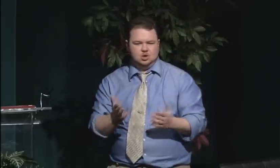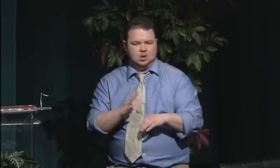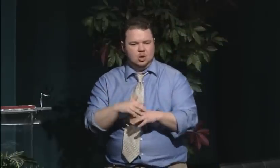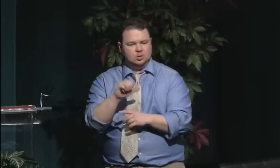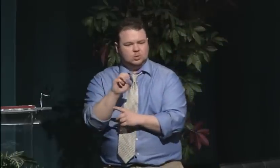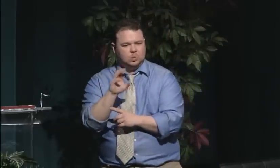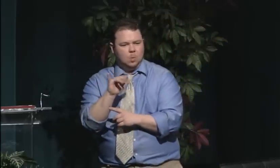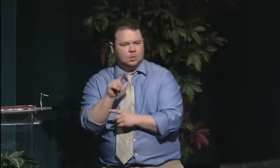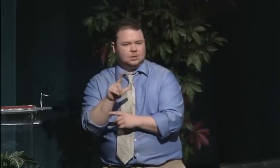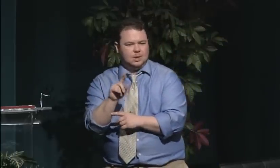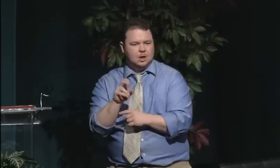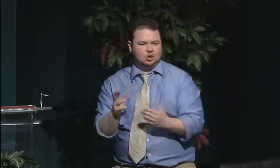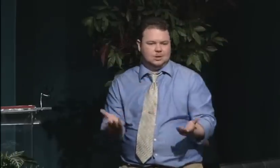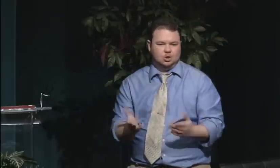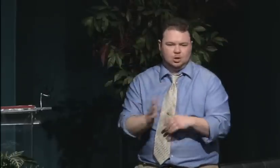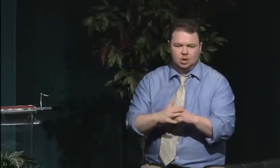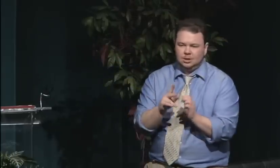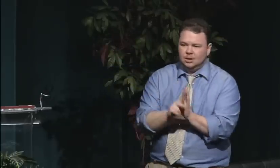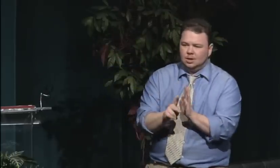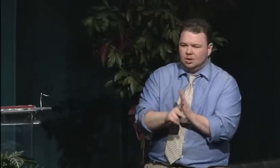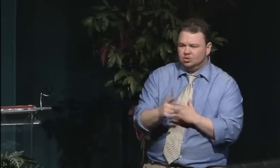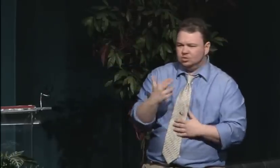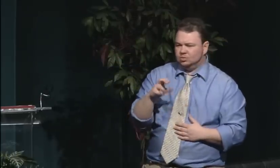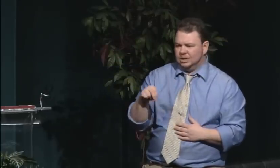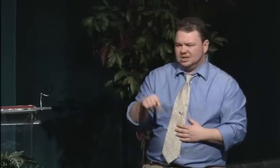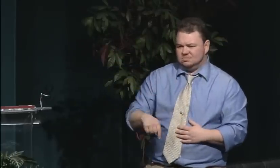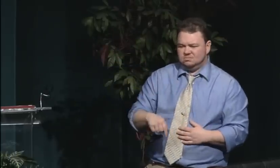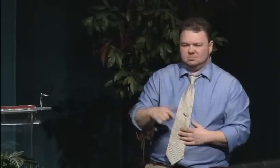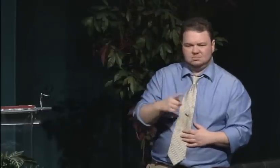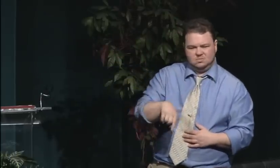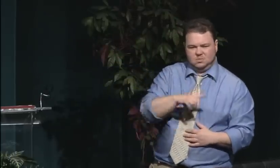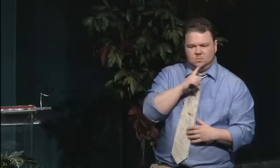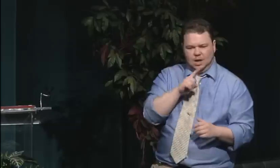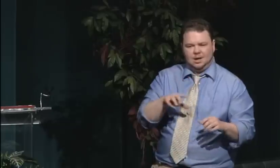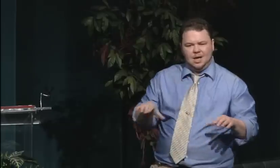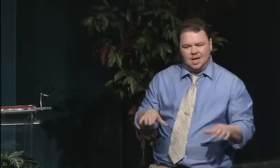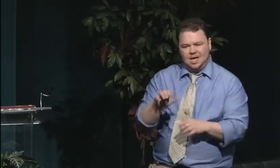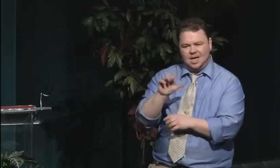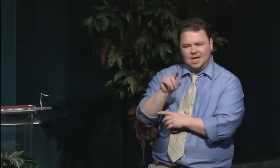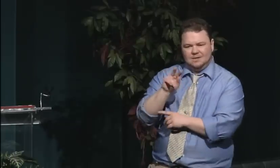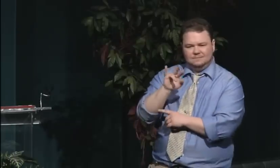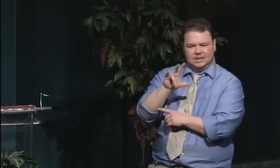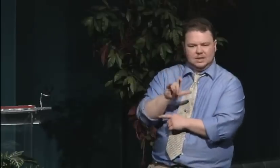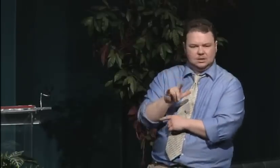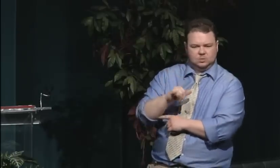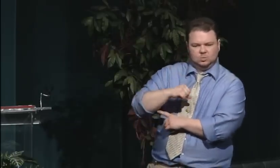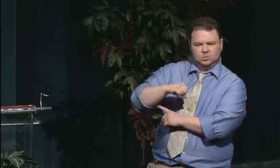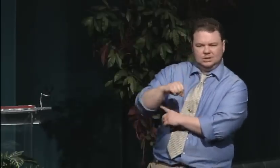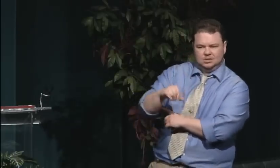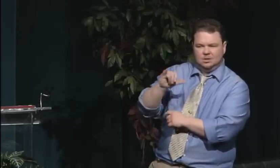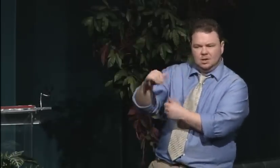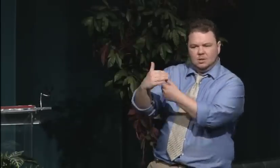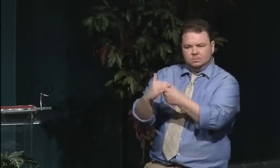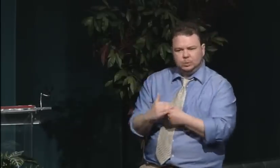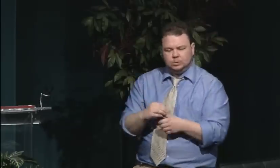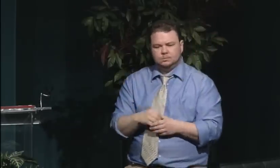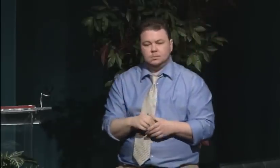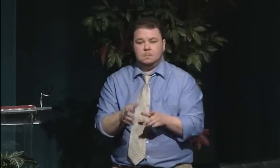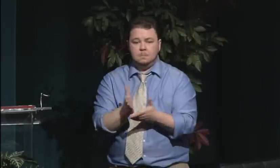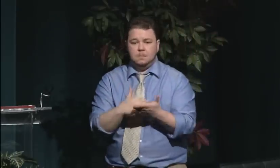they had to be specifically invited by a member which was male and then they had to be chaperoned.